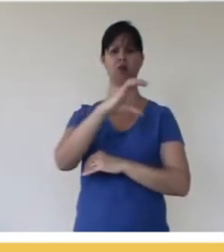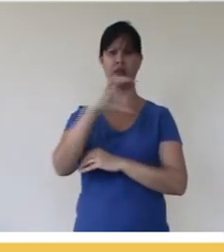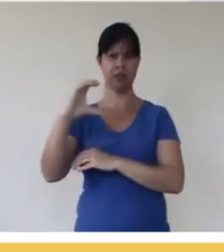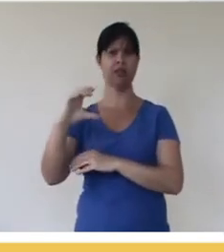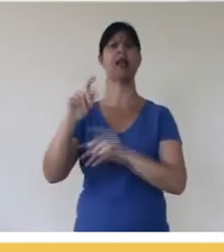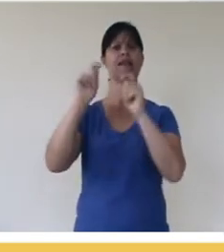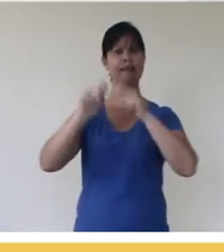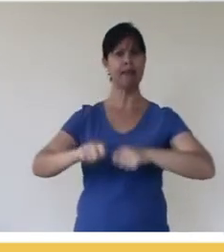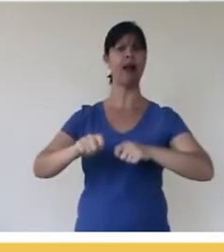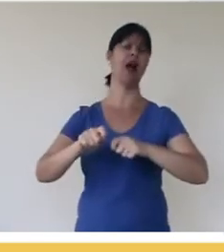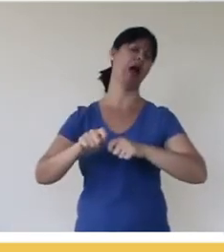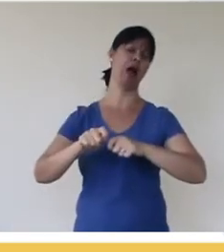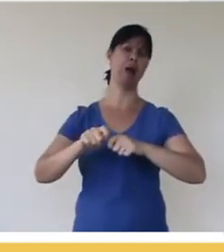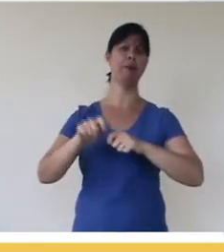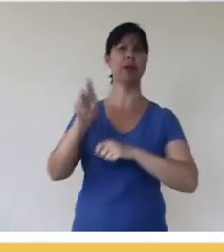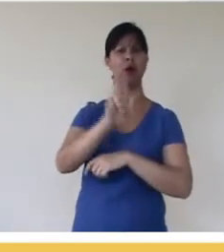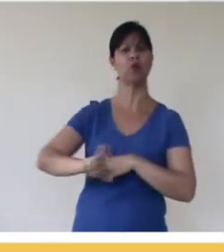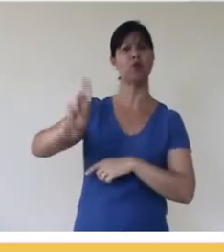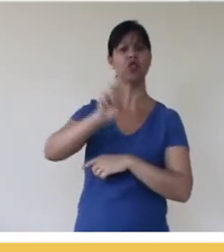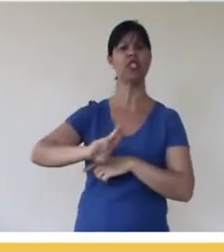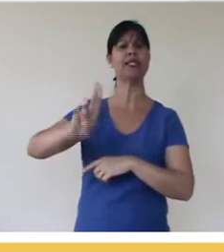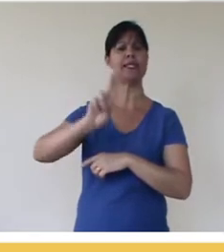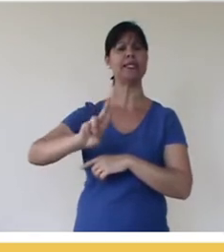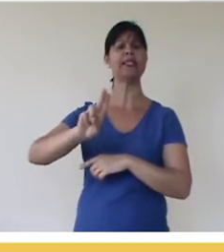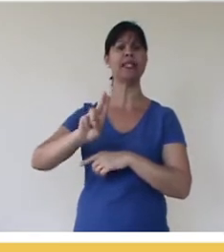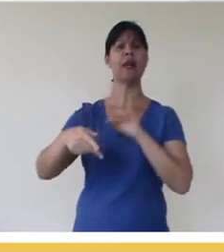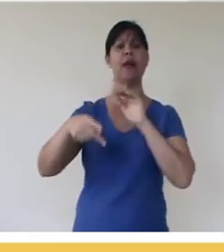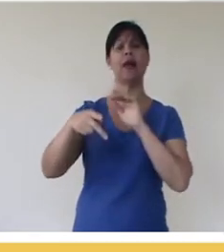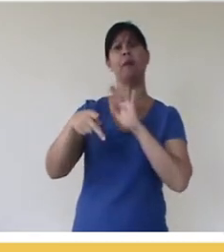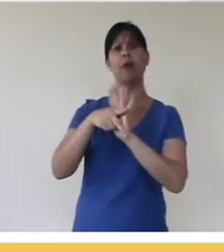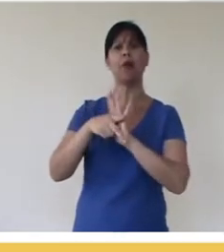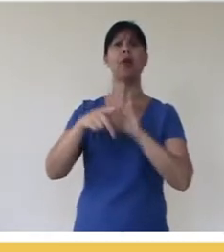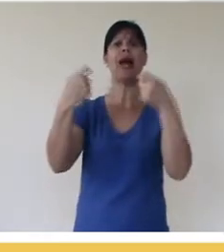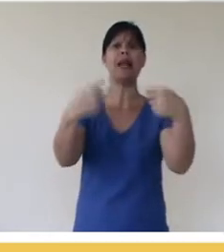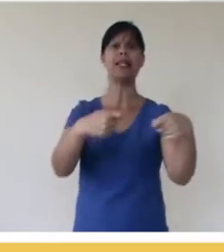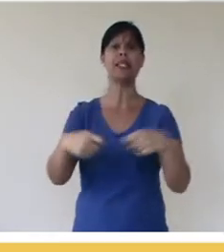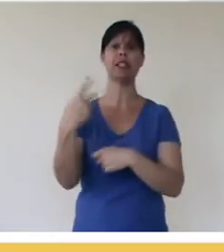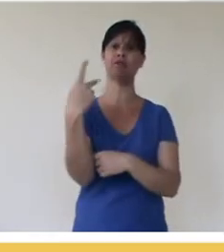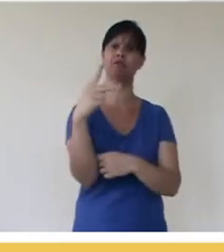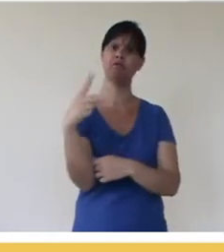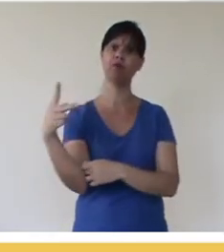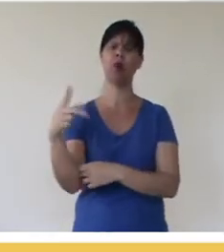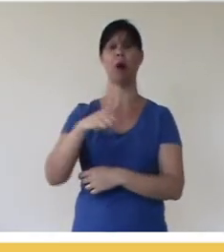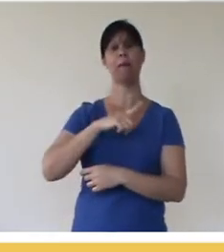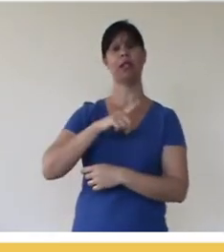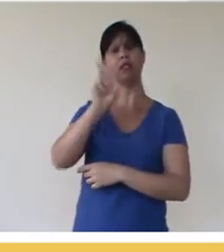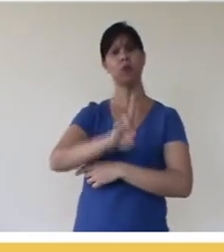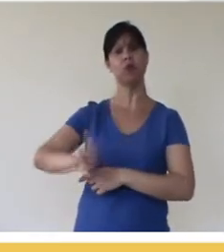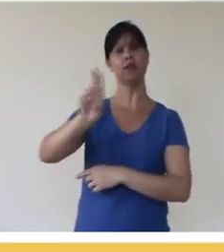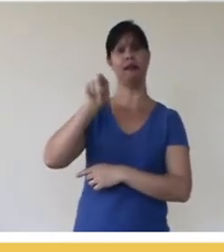you can search for commercial use, with restrictions or without restrictions, according to the need you have when making use of the material.